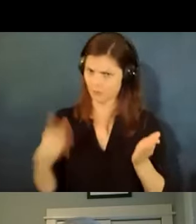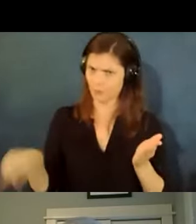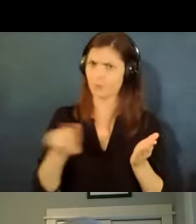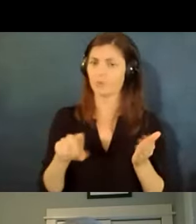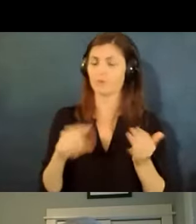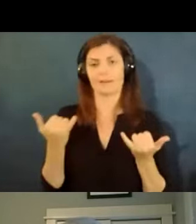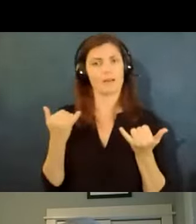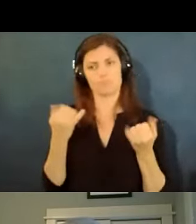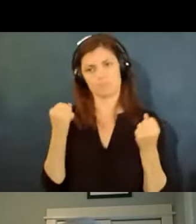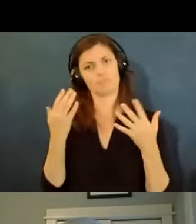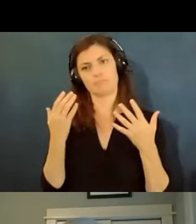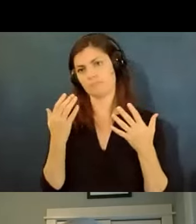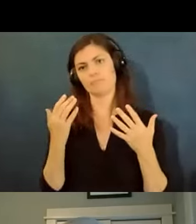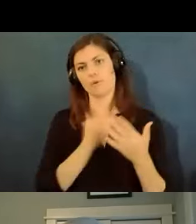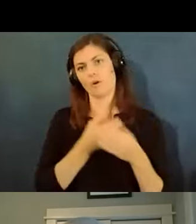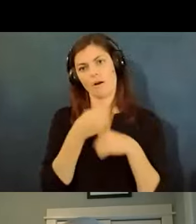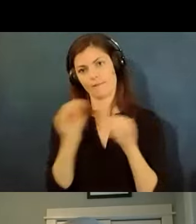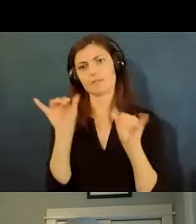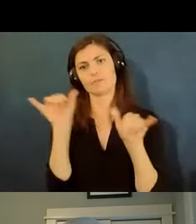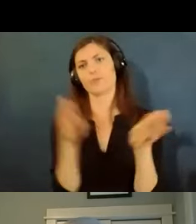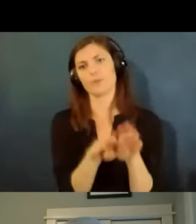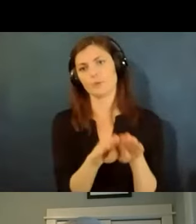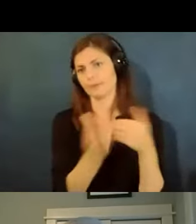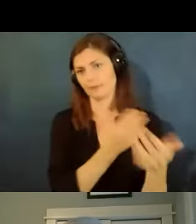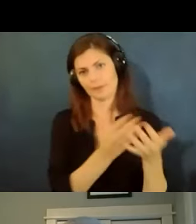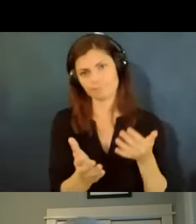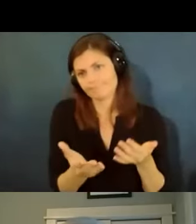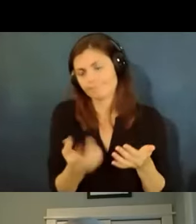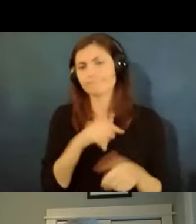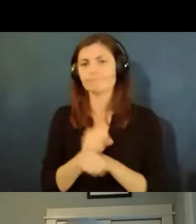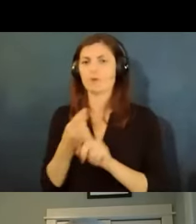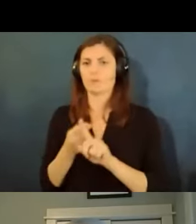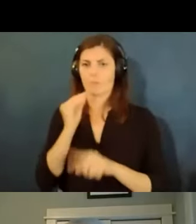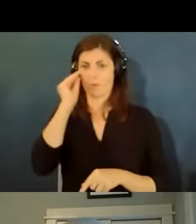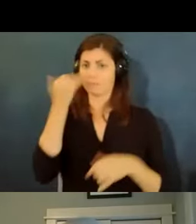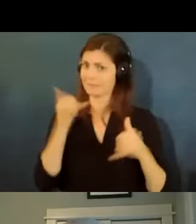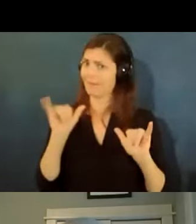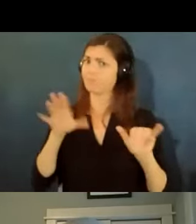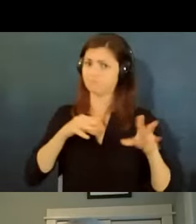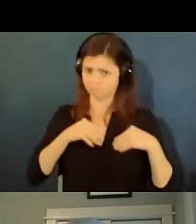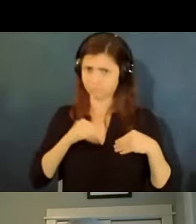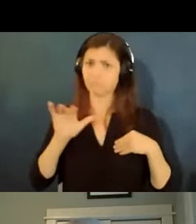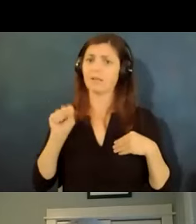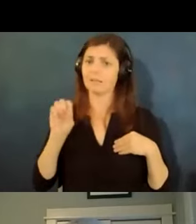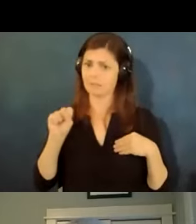the public and most of us are working remotely but we're still taking cases and we still have